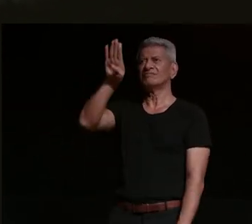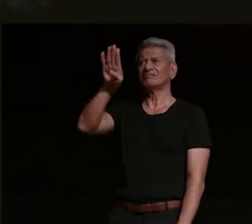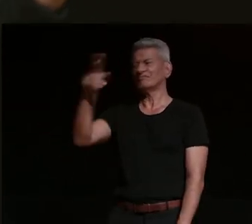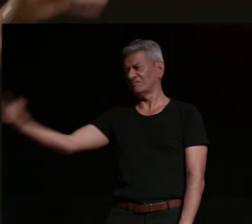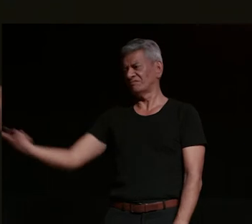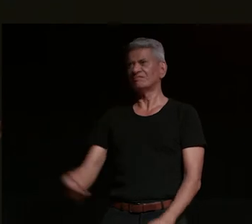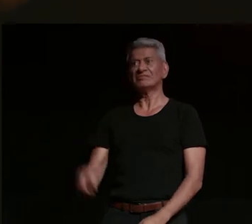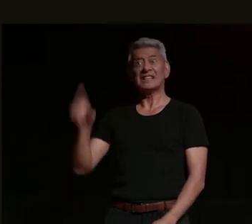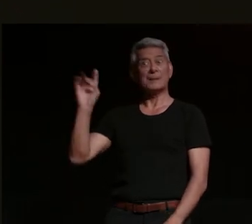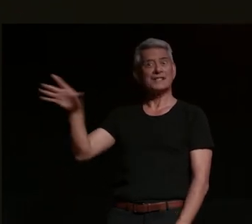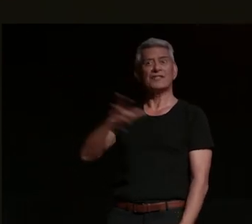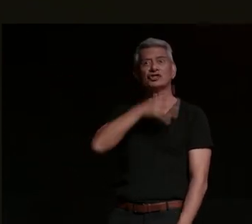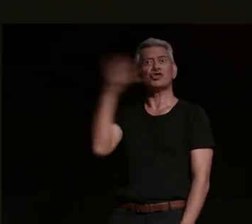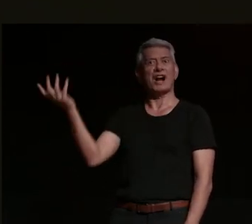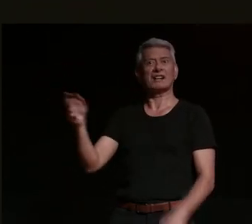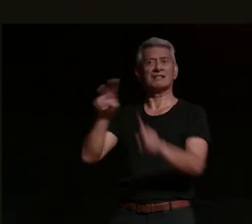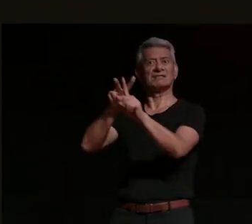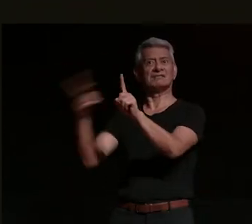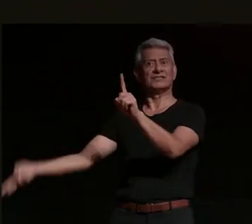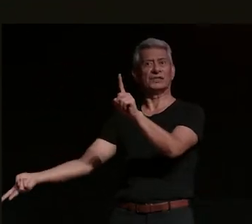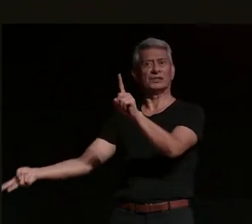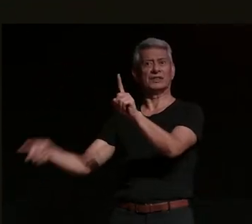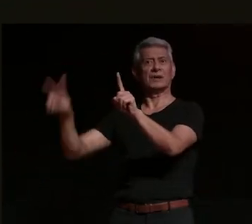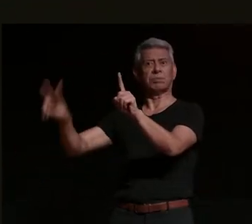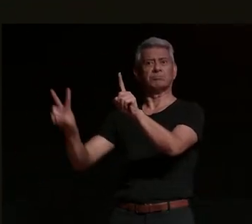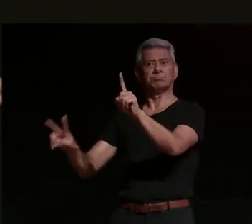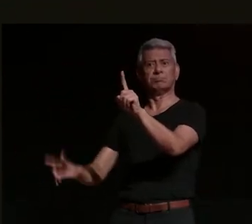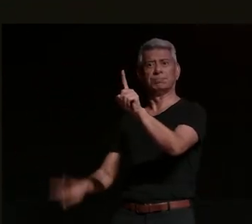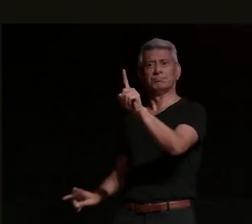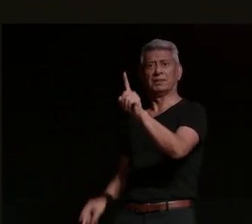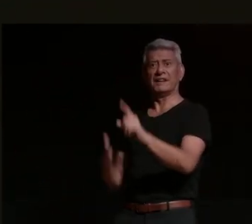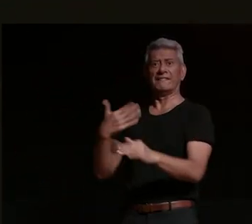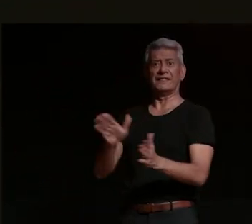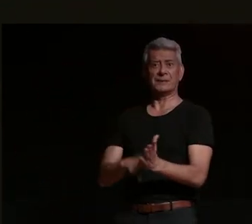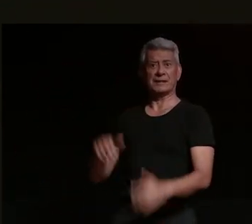rider comes off their harley rolls 50 meters backwards and in the morning they wake up and go